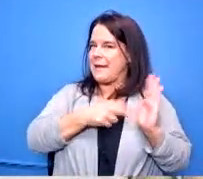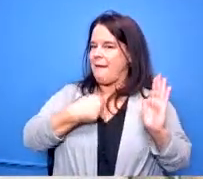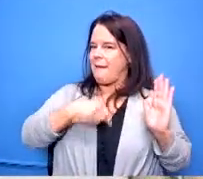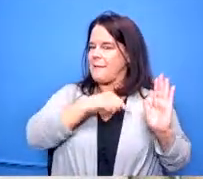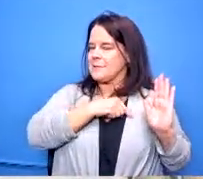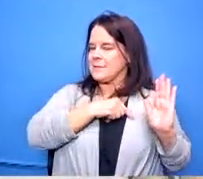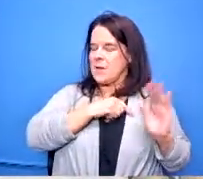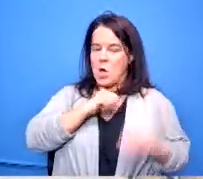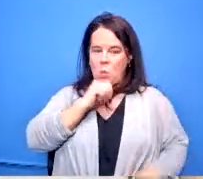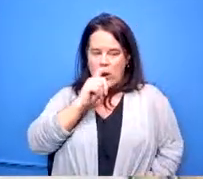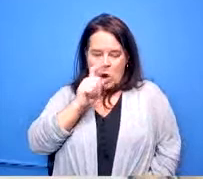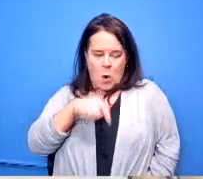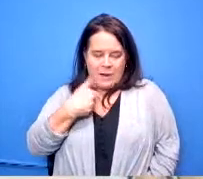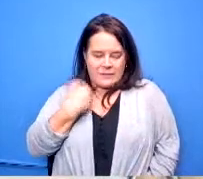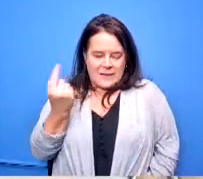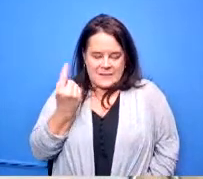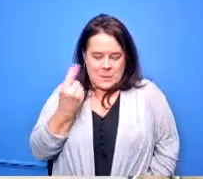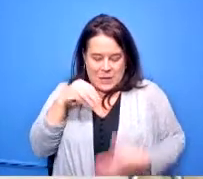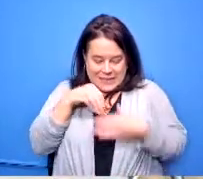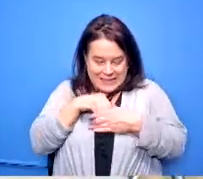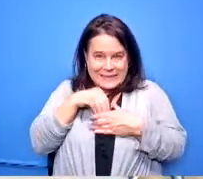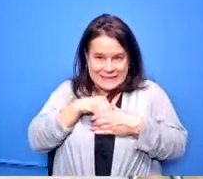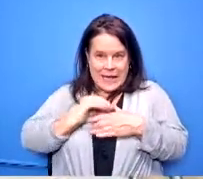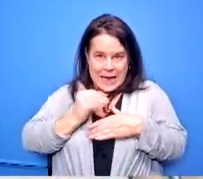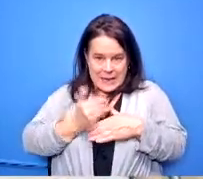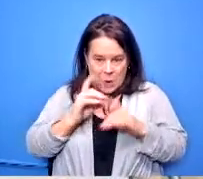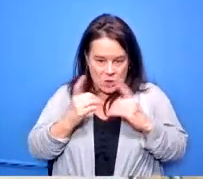watching the contractors that are being hired for welcome stadium we don't have